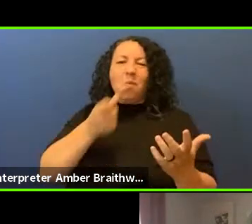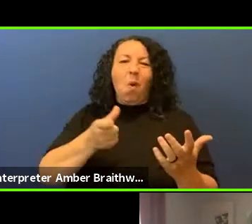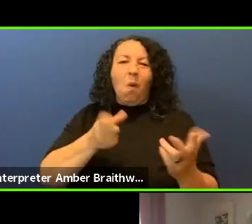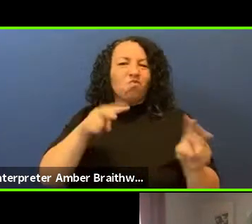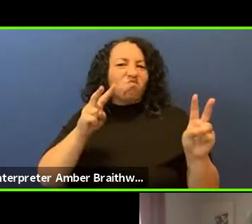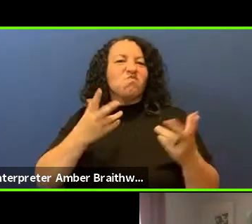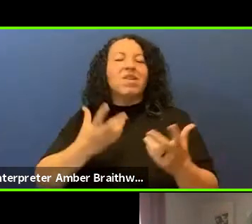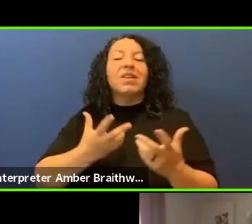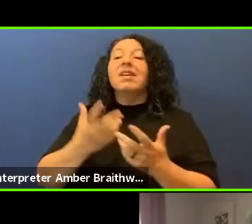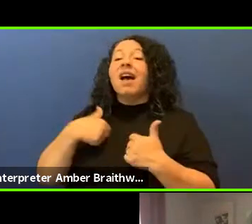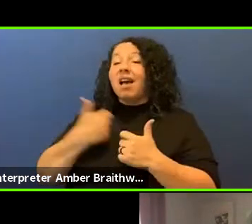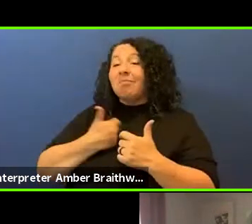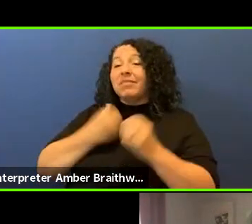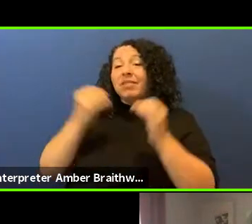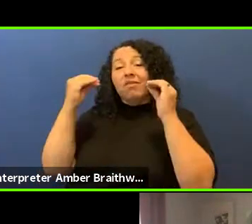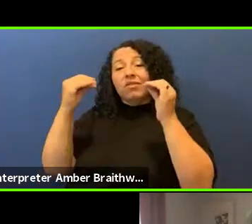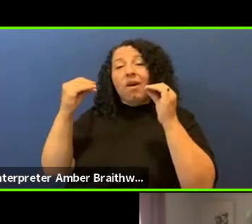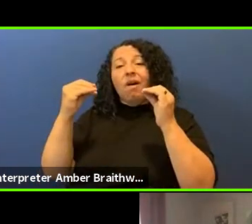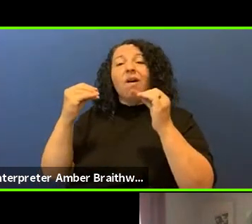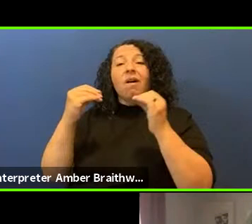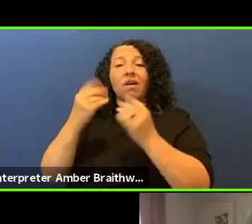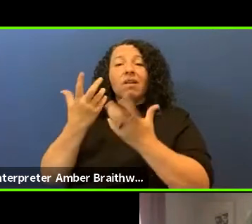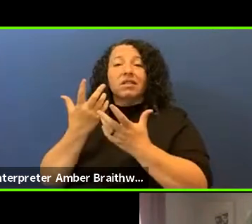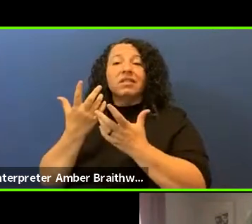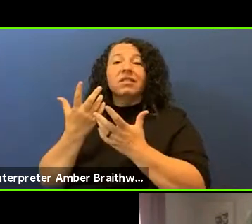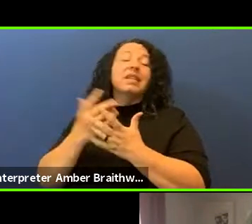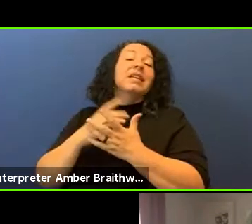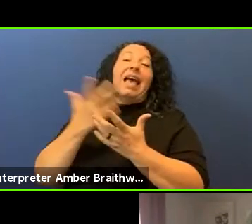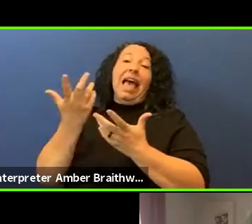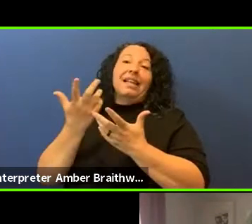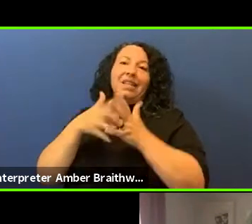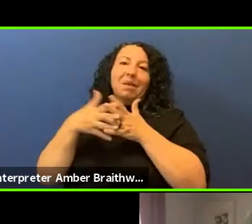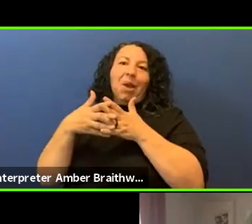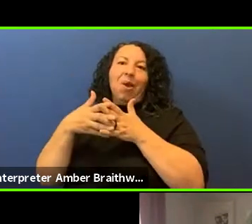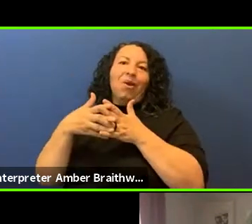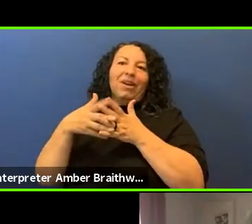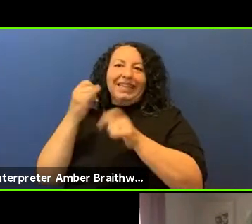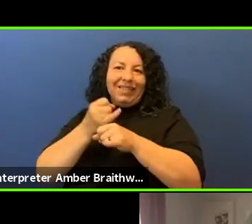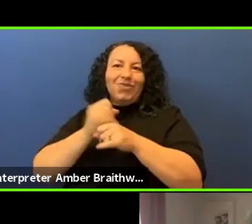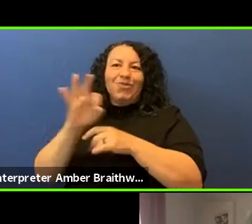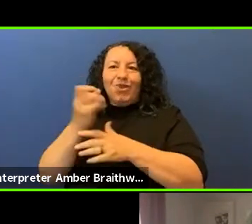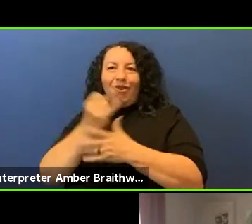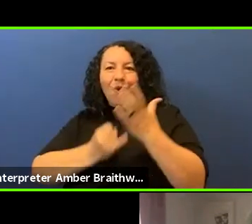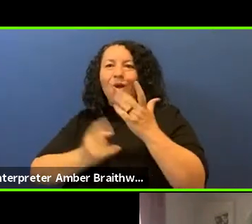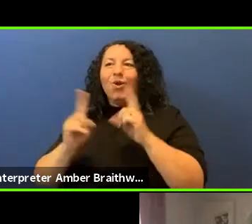Institute of American Indian Arts which is terrifying. I went from Tierra del Fuego to Greenland